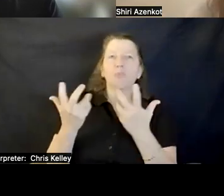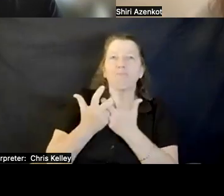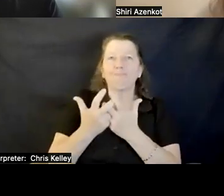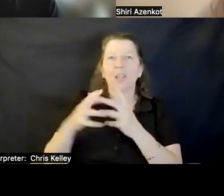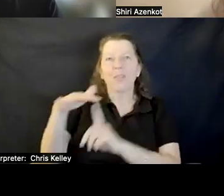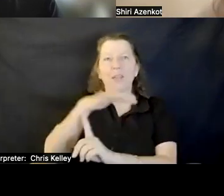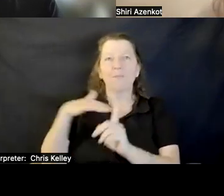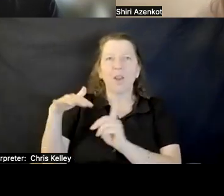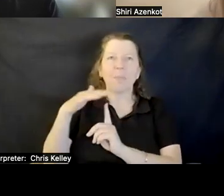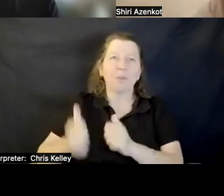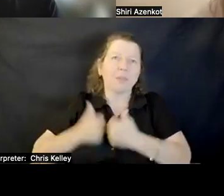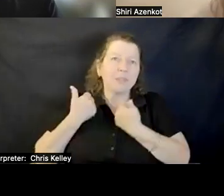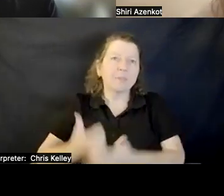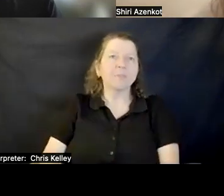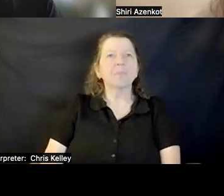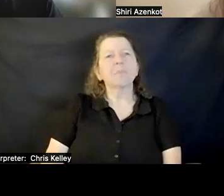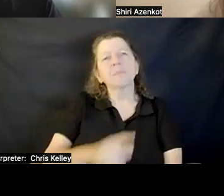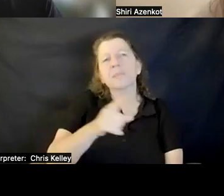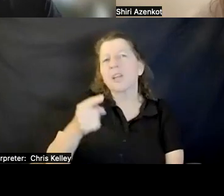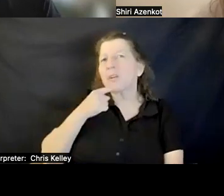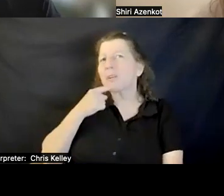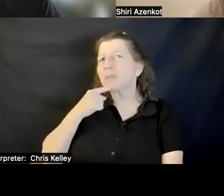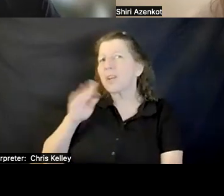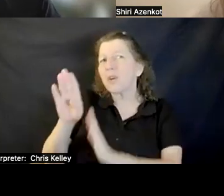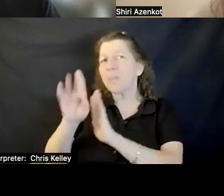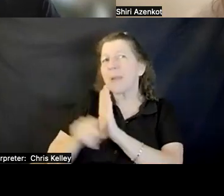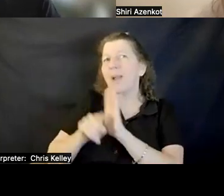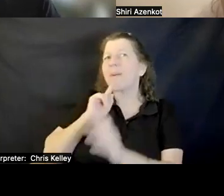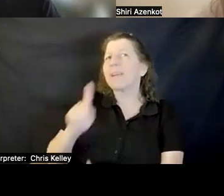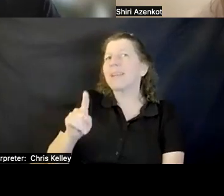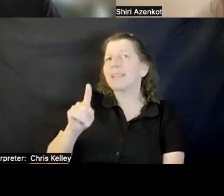Shiri: You said your background is inaccessibility advocacy? Ananir: Yes.